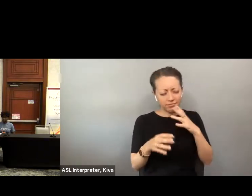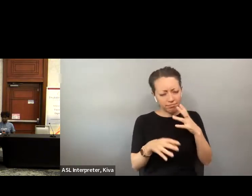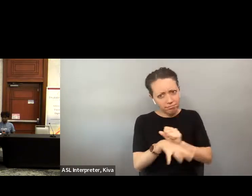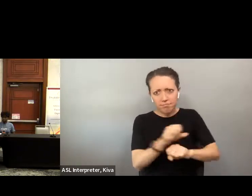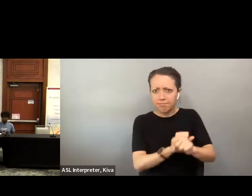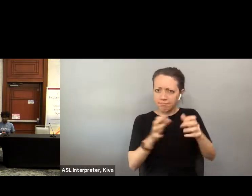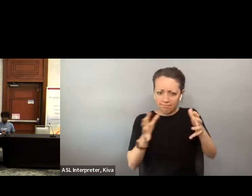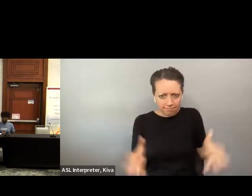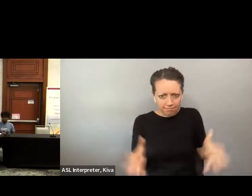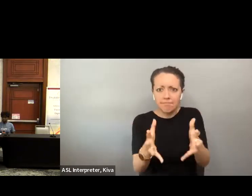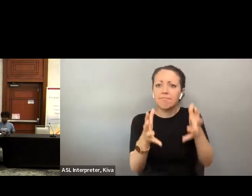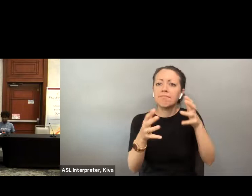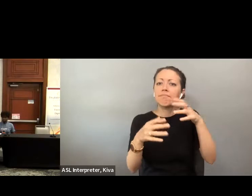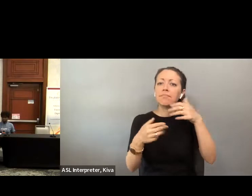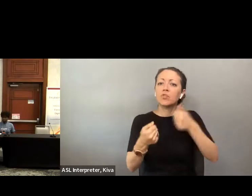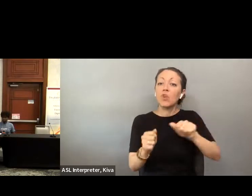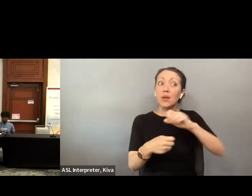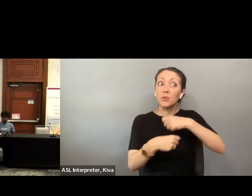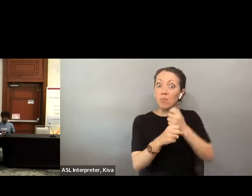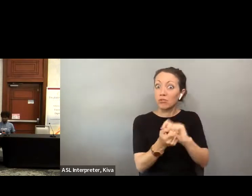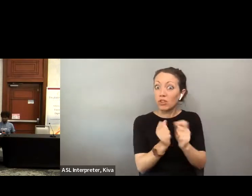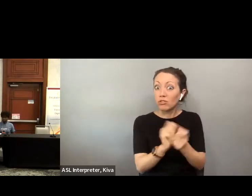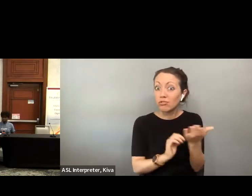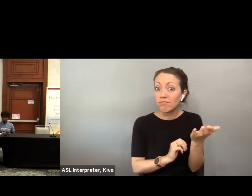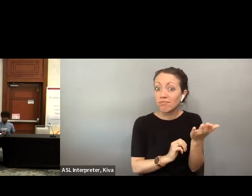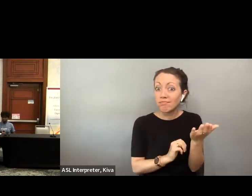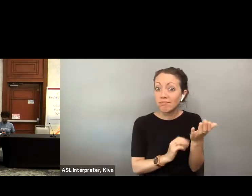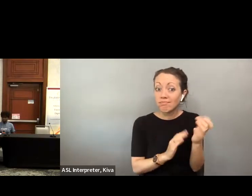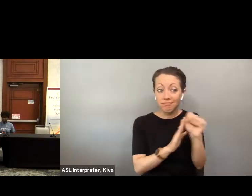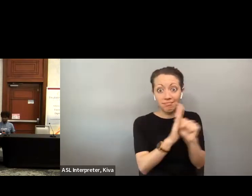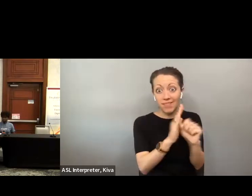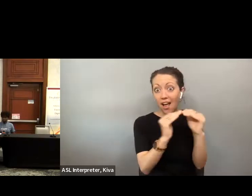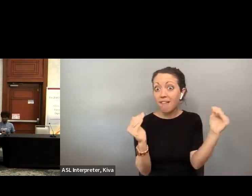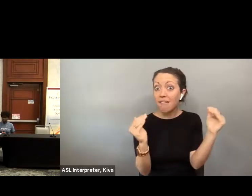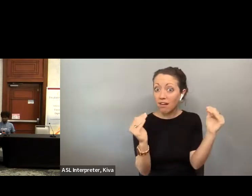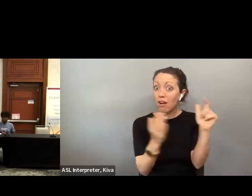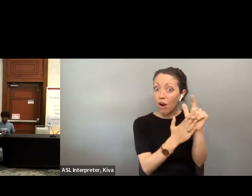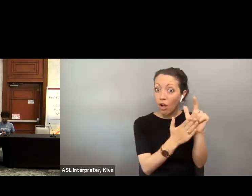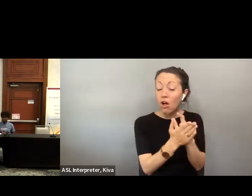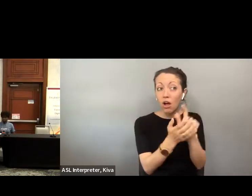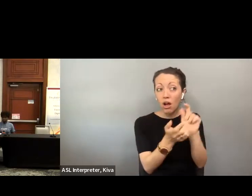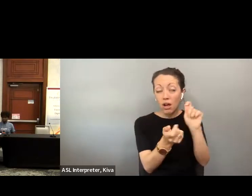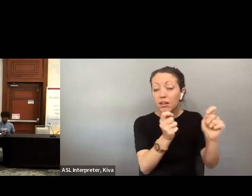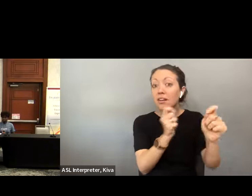member, the American Council for the blind and other organizations to use our advocacy power to help to legally